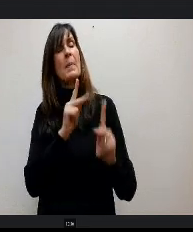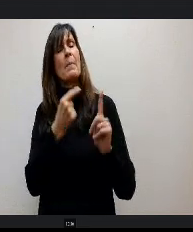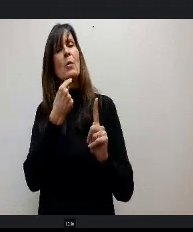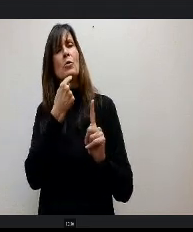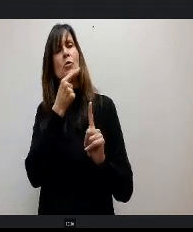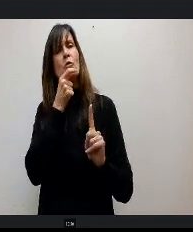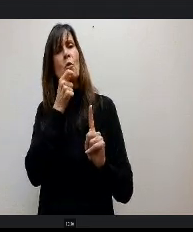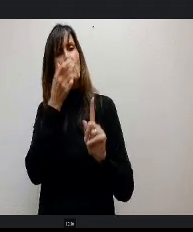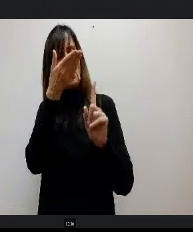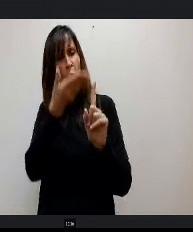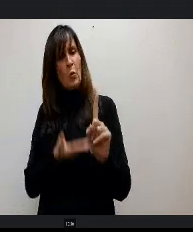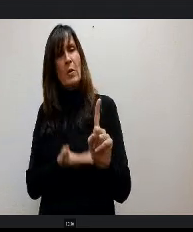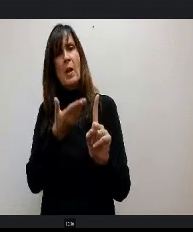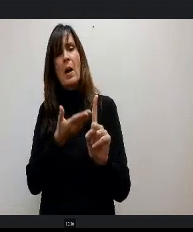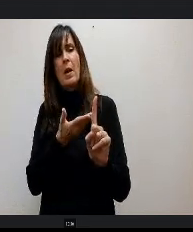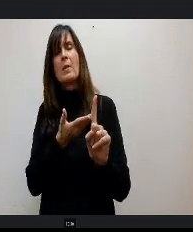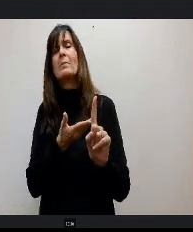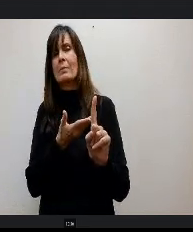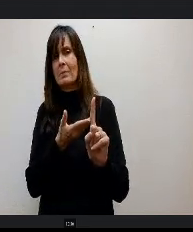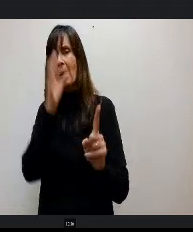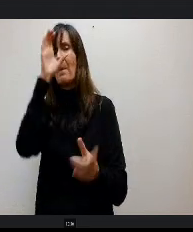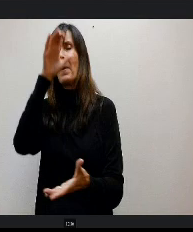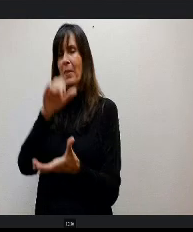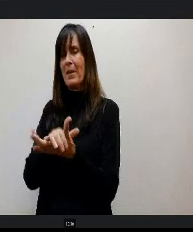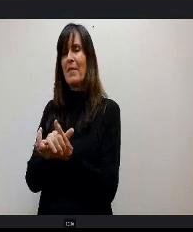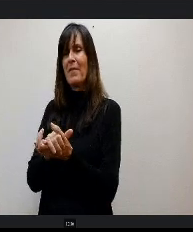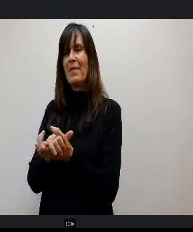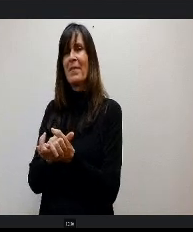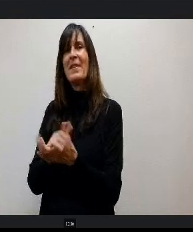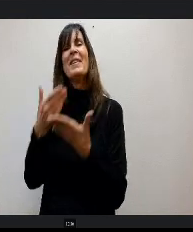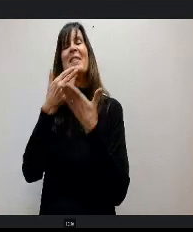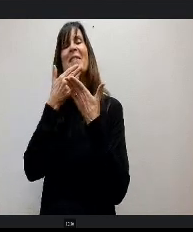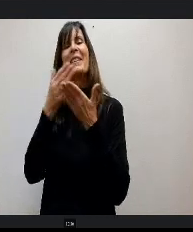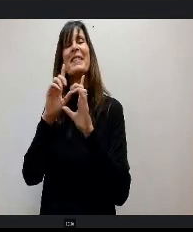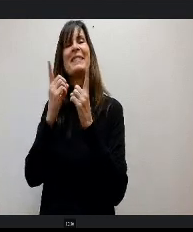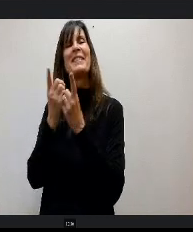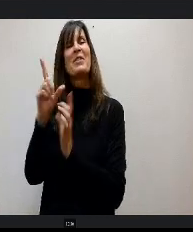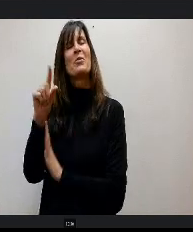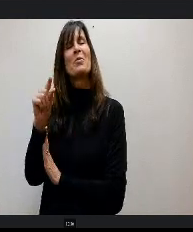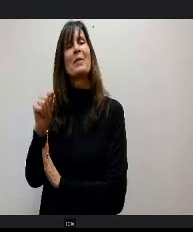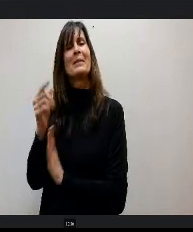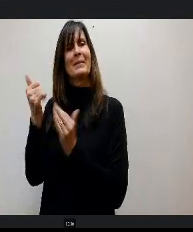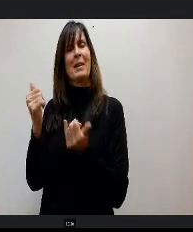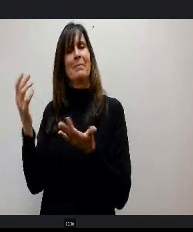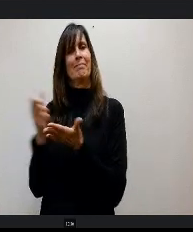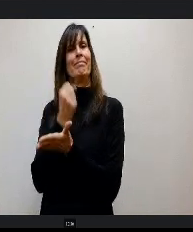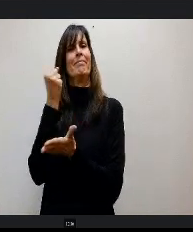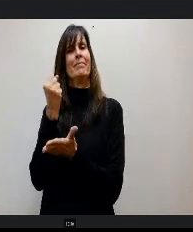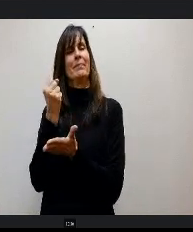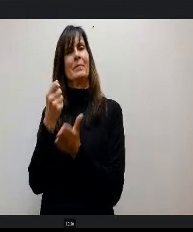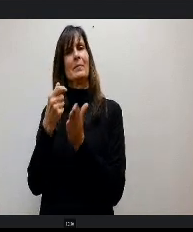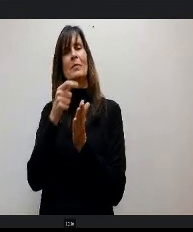Believe them so. I want to thank District 20 for giving me an opportunity to show who I am So